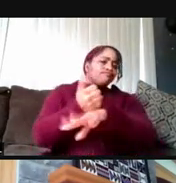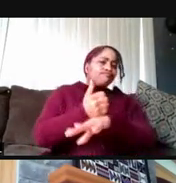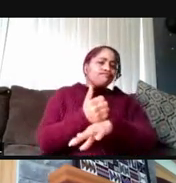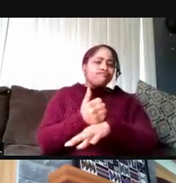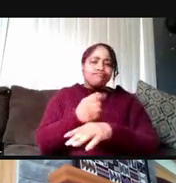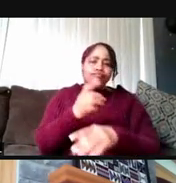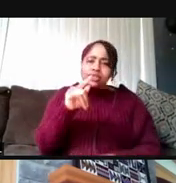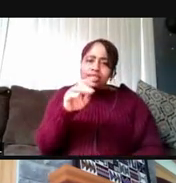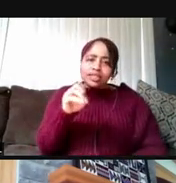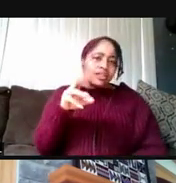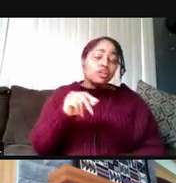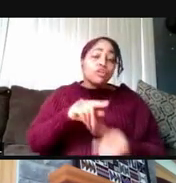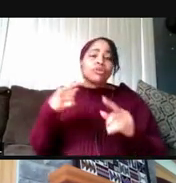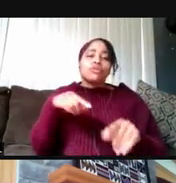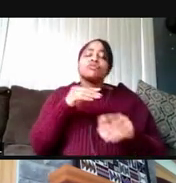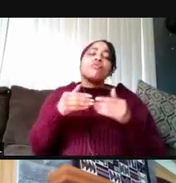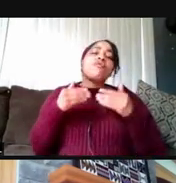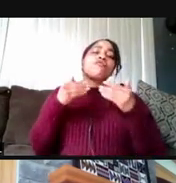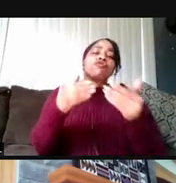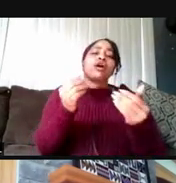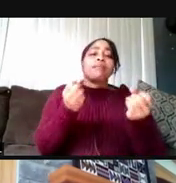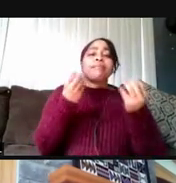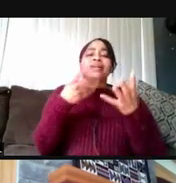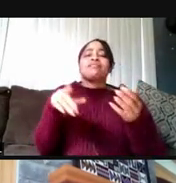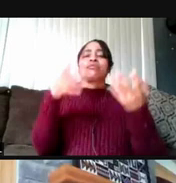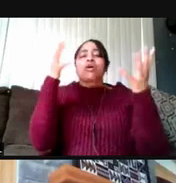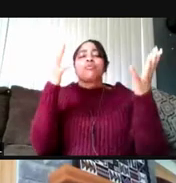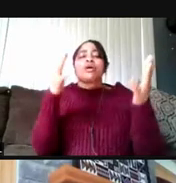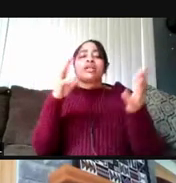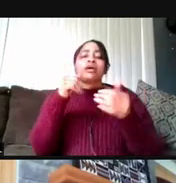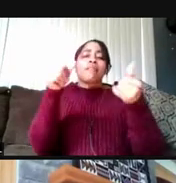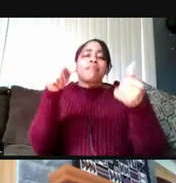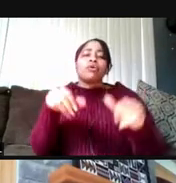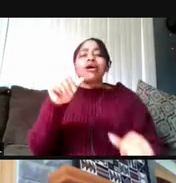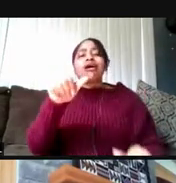and again, many of them have already been posted and the others will be posted very soon.